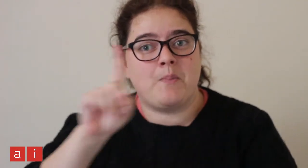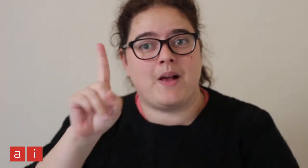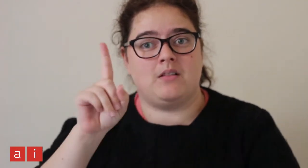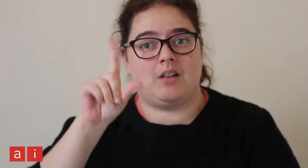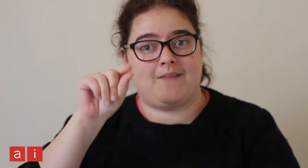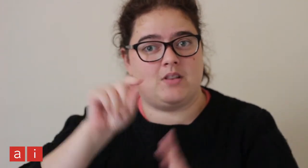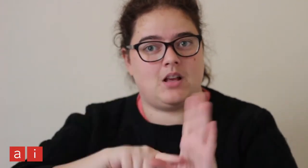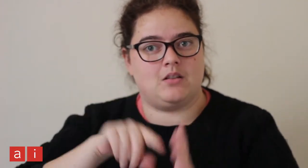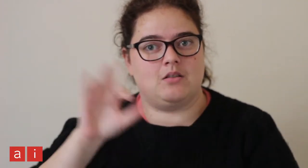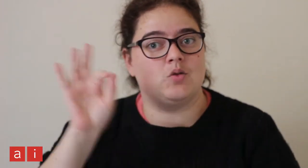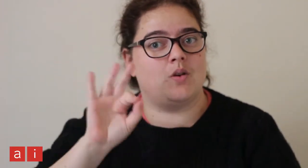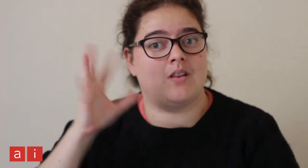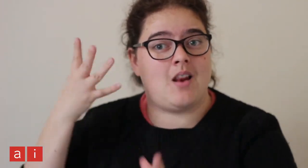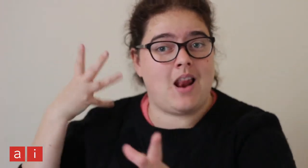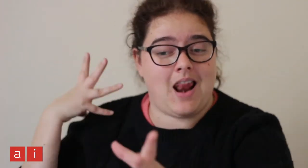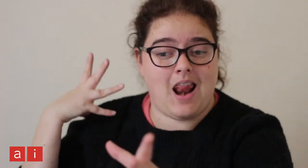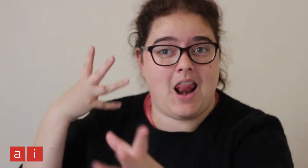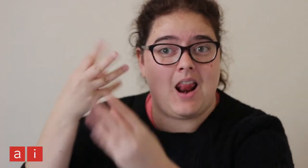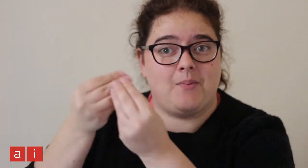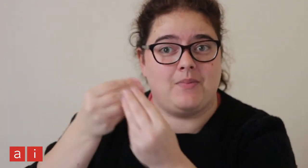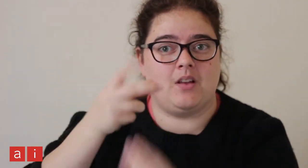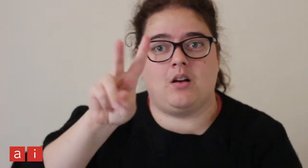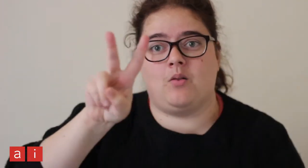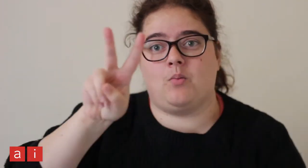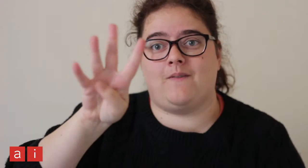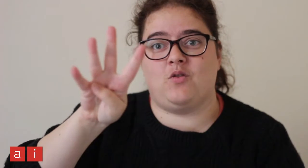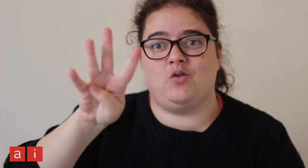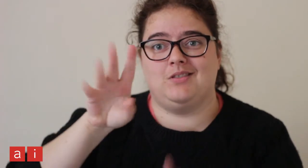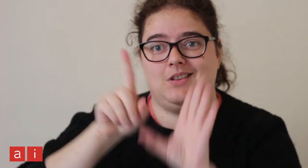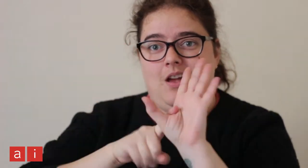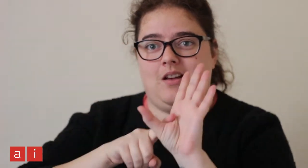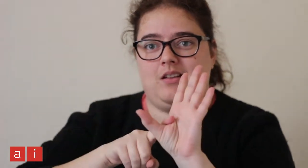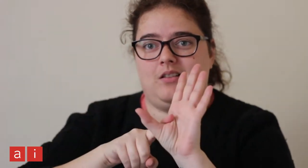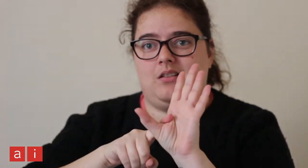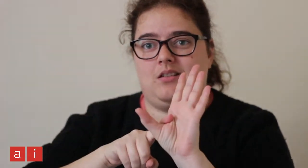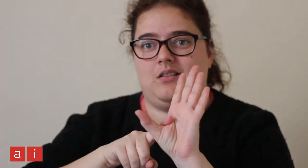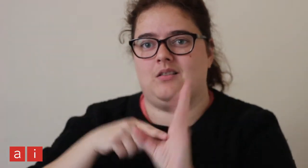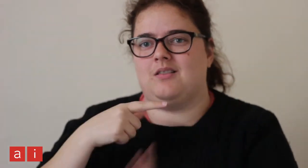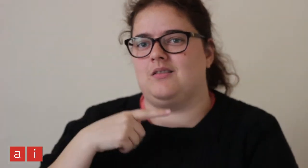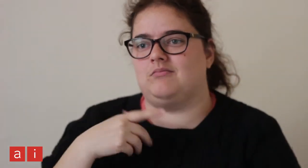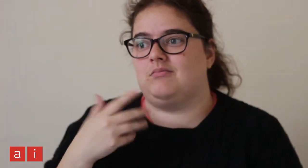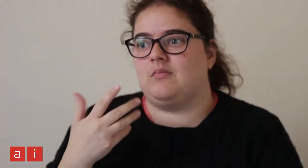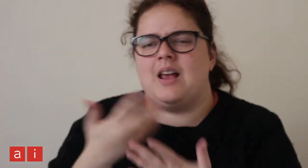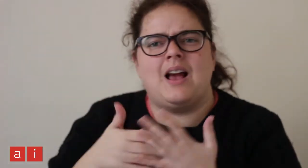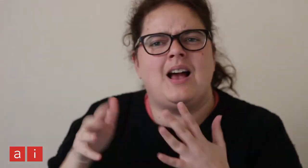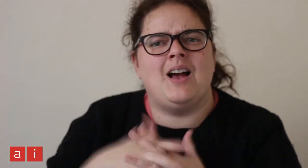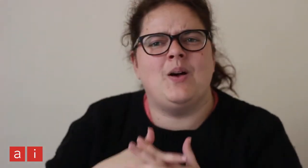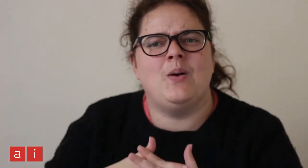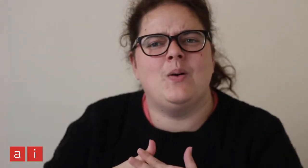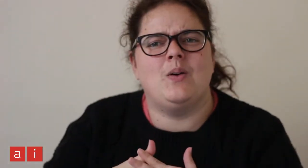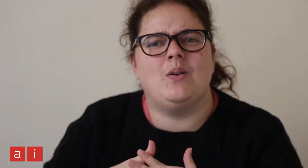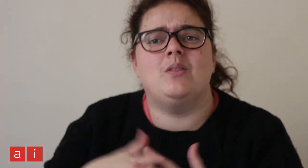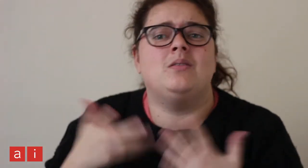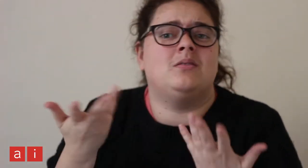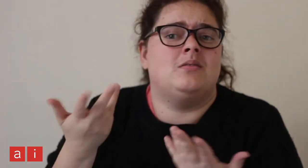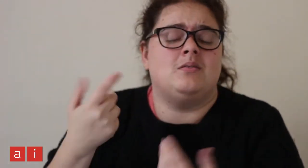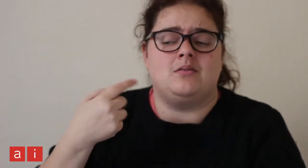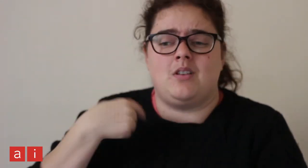however it hasn't been 11 years, it's taken me 24 years. How did it take me this long?